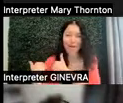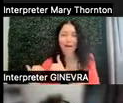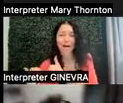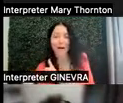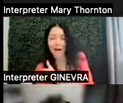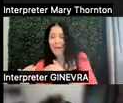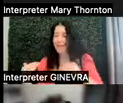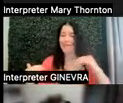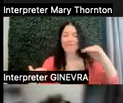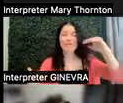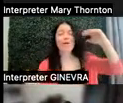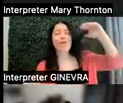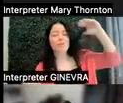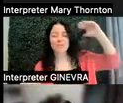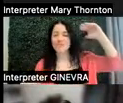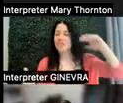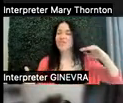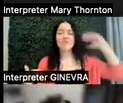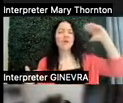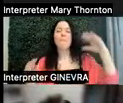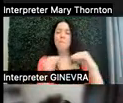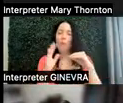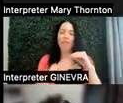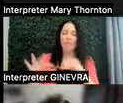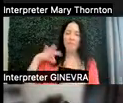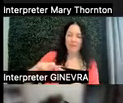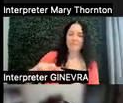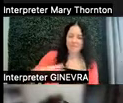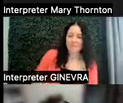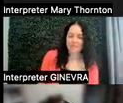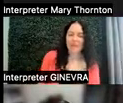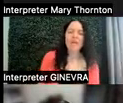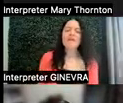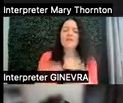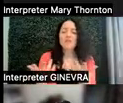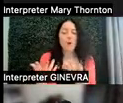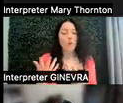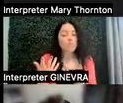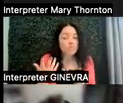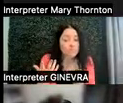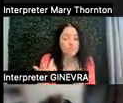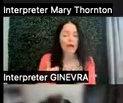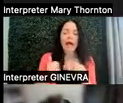is so much that it outweighs that benefit. And so, theoretically, I "can" do it,